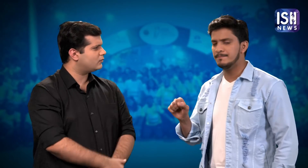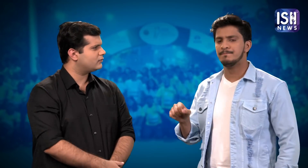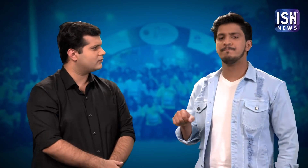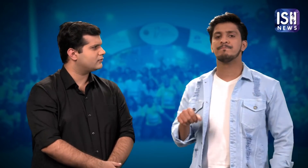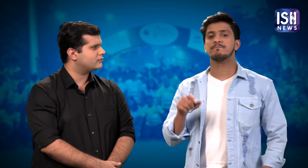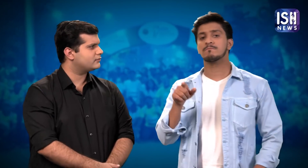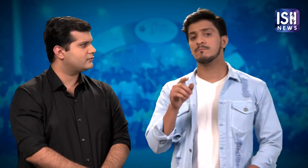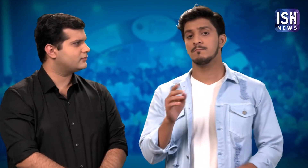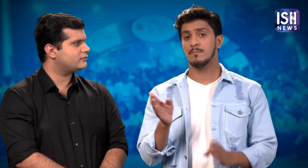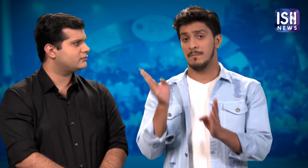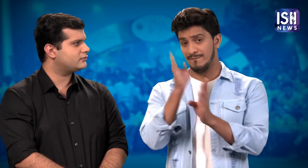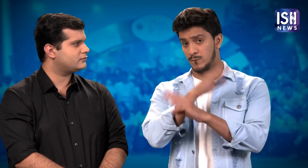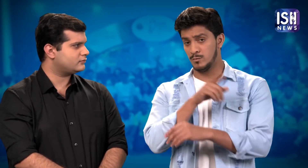Earlier,